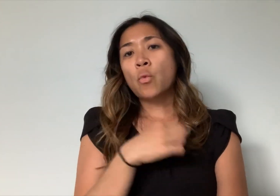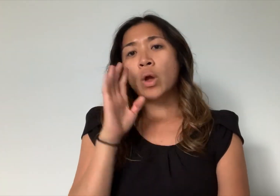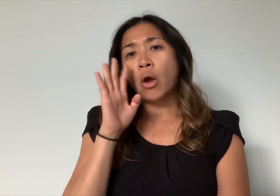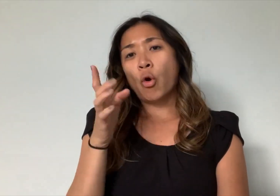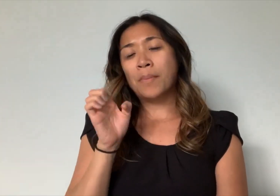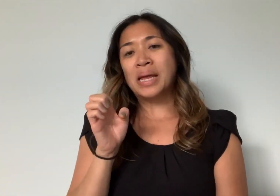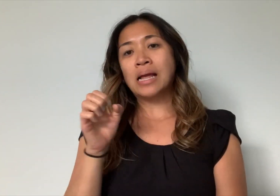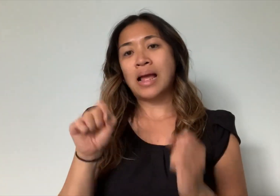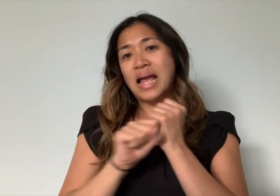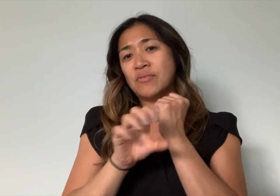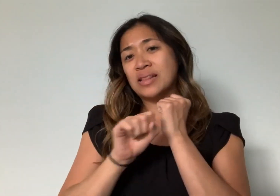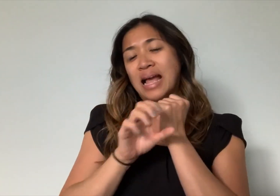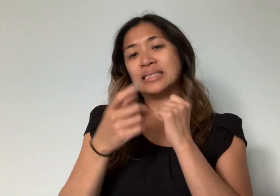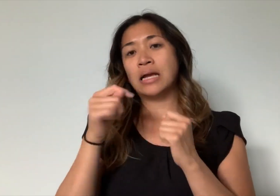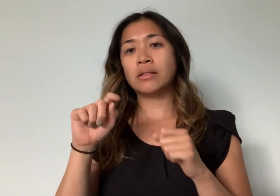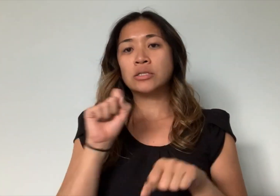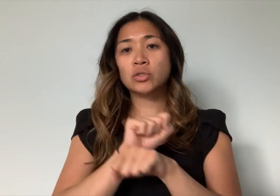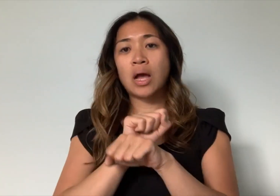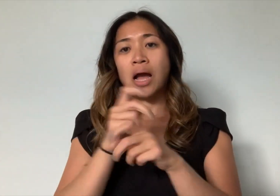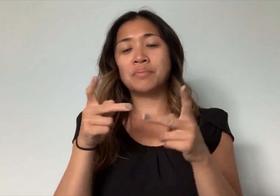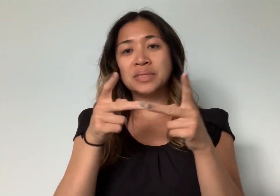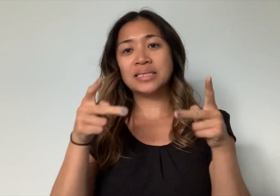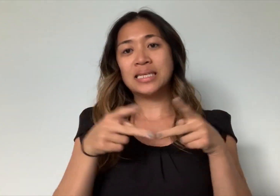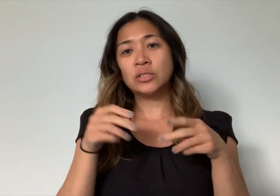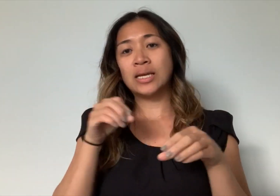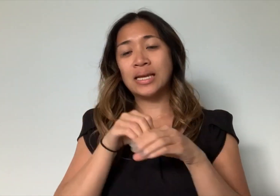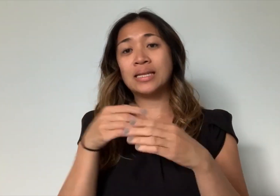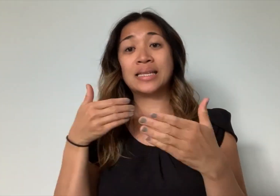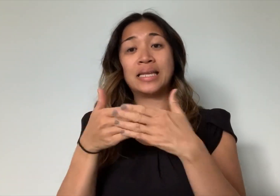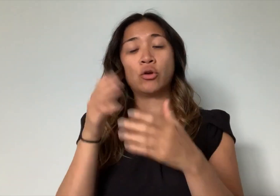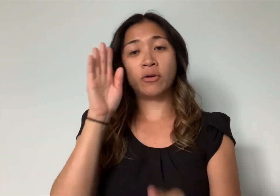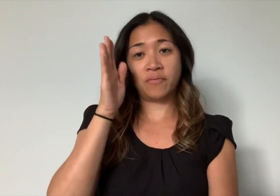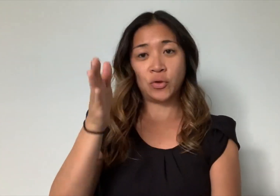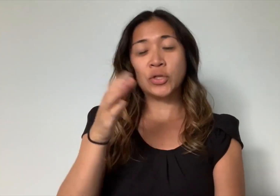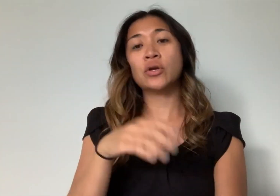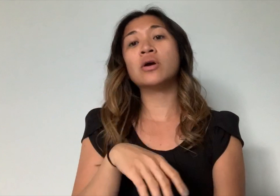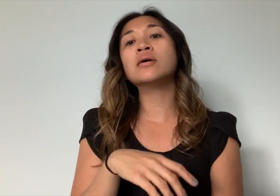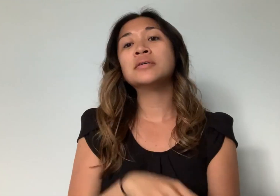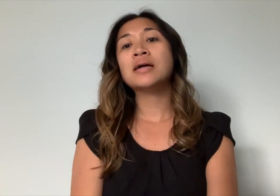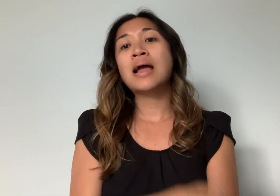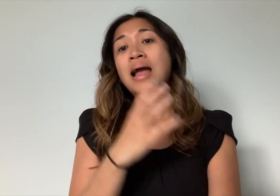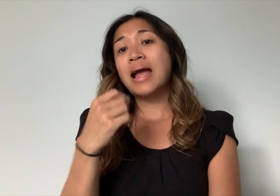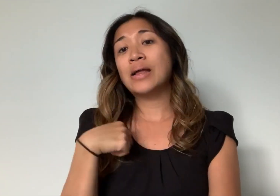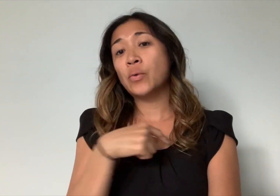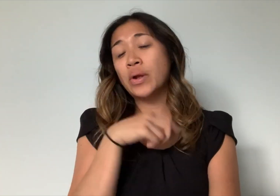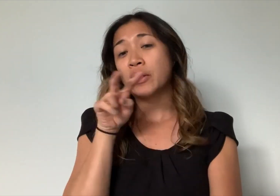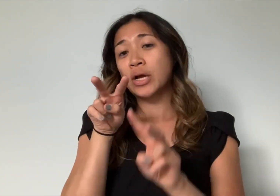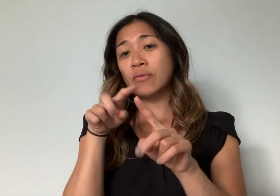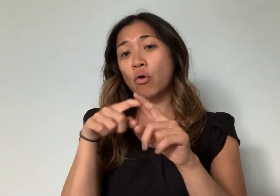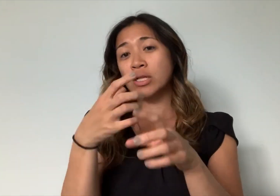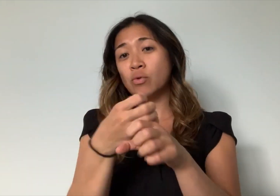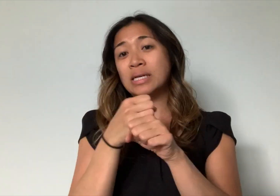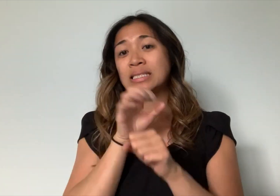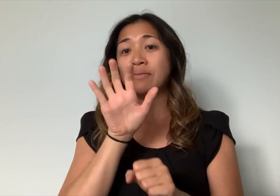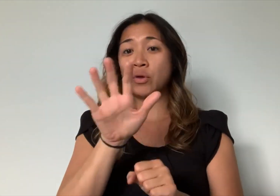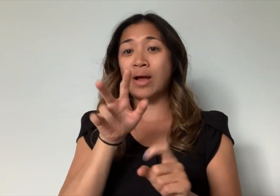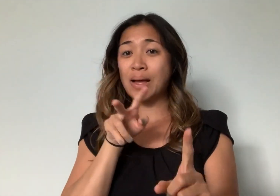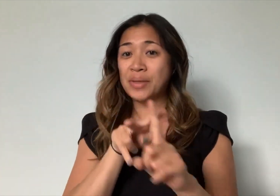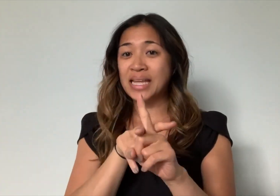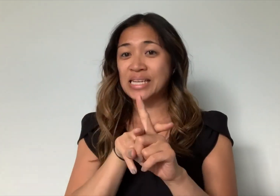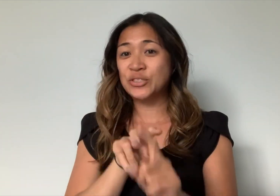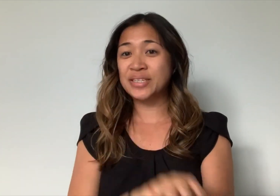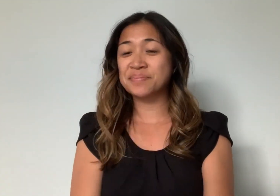Be on the lookout for the job posting in the near future - we look forward to receiving your application!